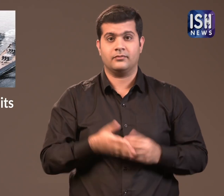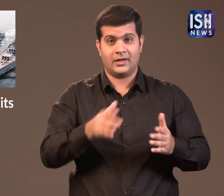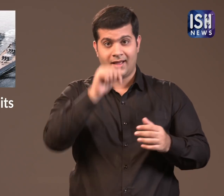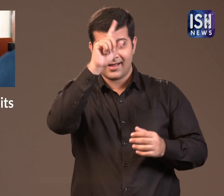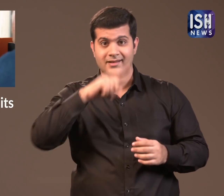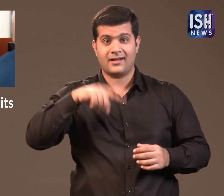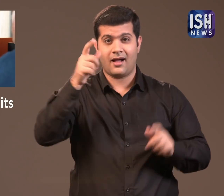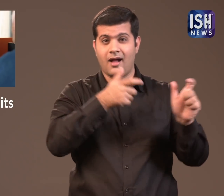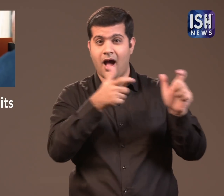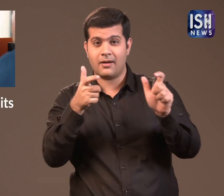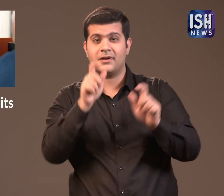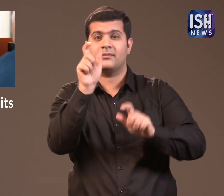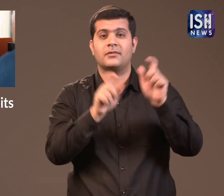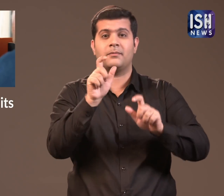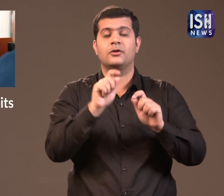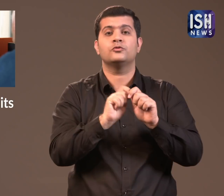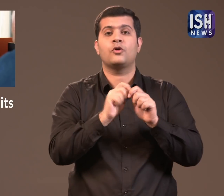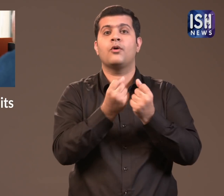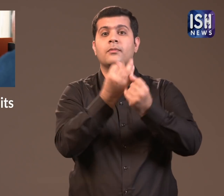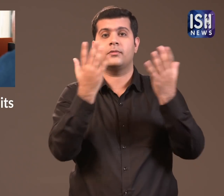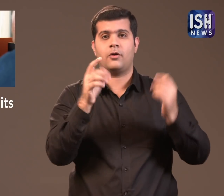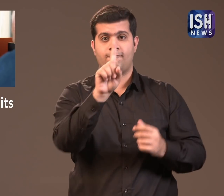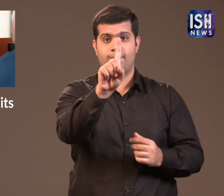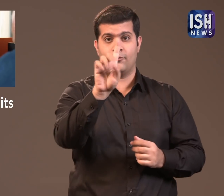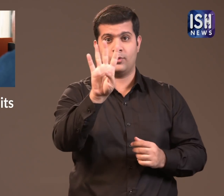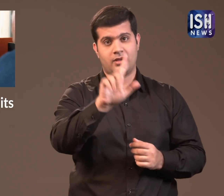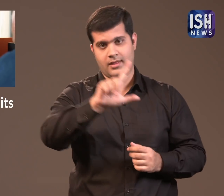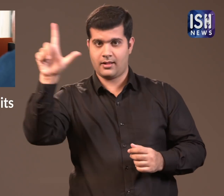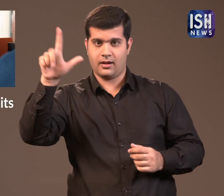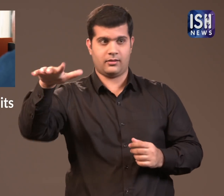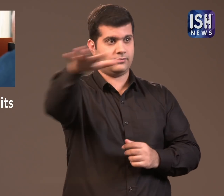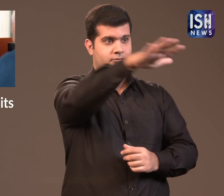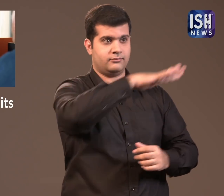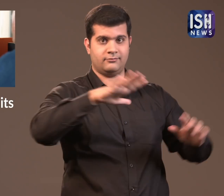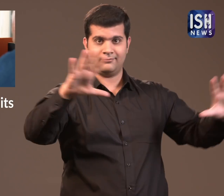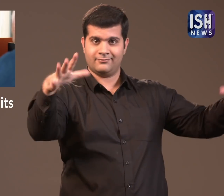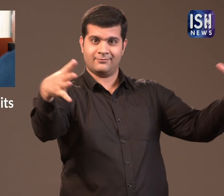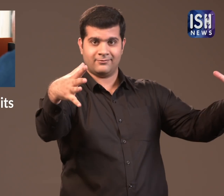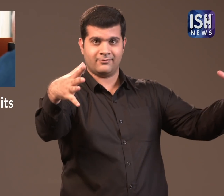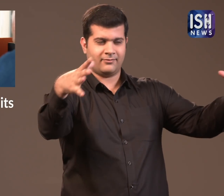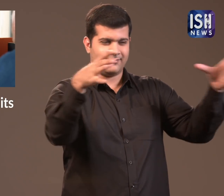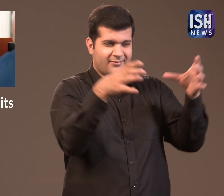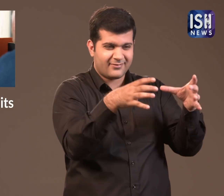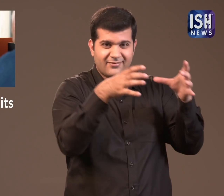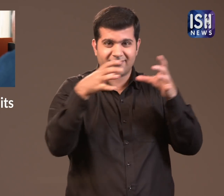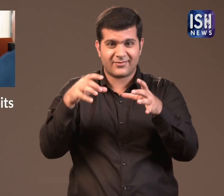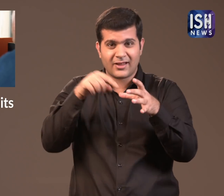There are more than 14 lakh personnel in the Armed Forces. Out of this